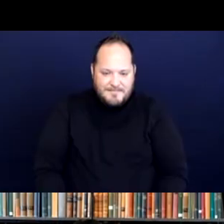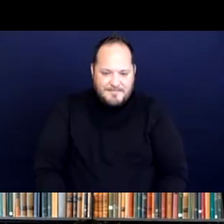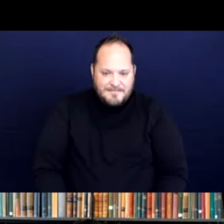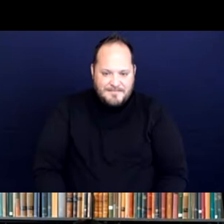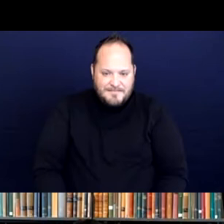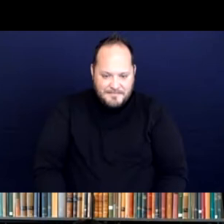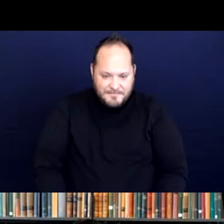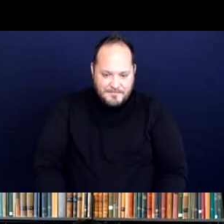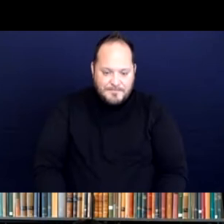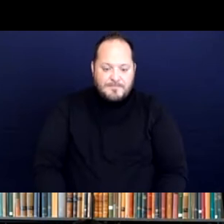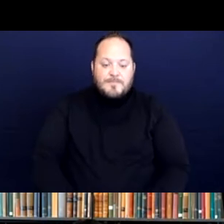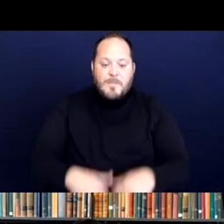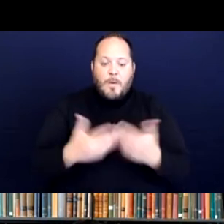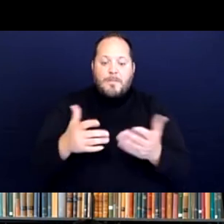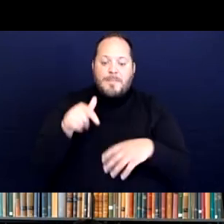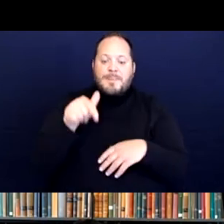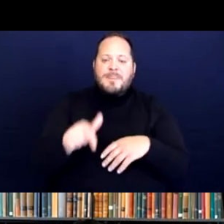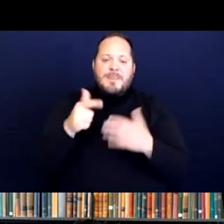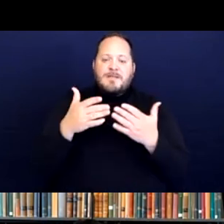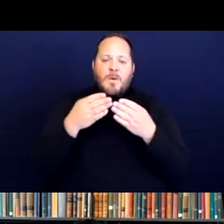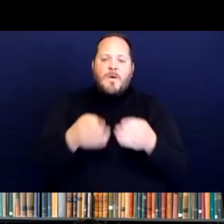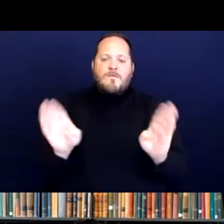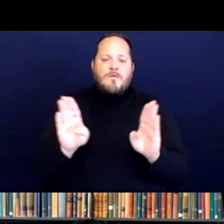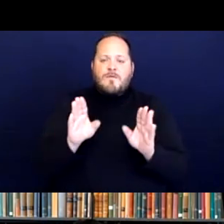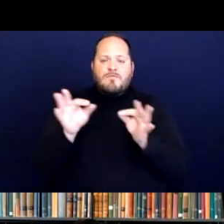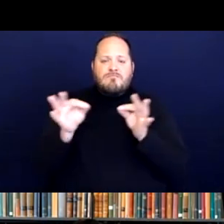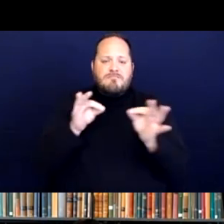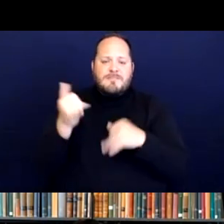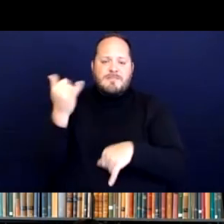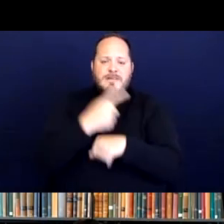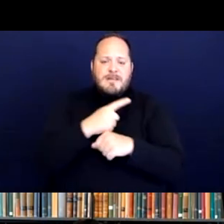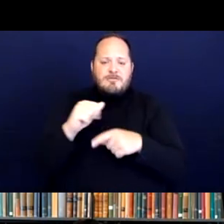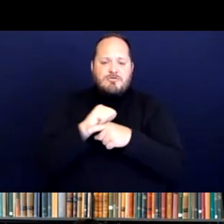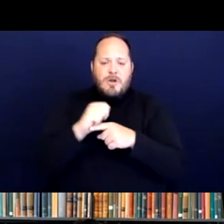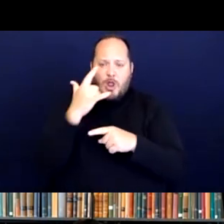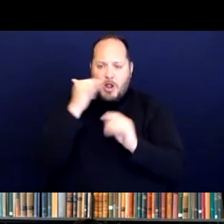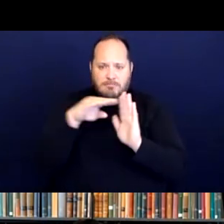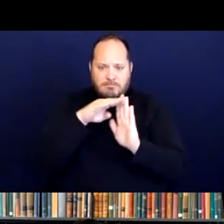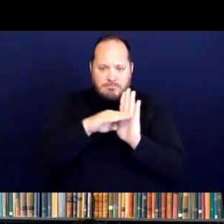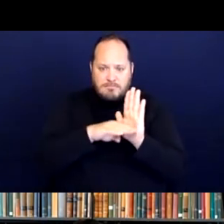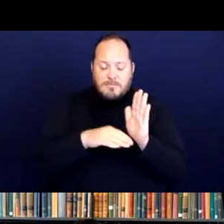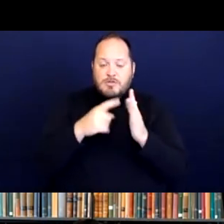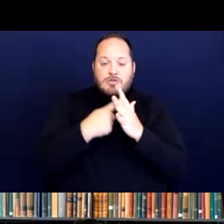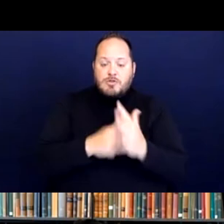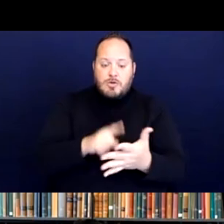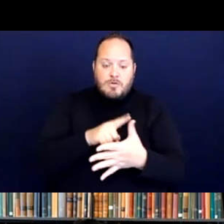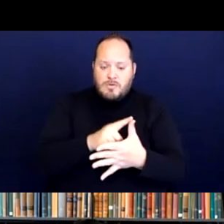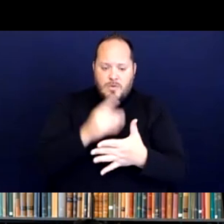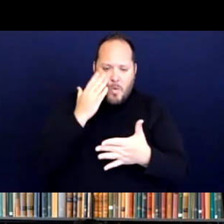So this is an overview of today's training, starting with why this training is important.